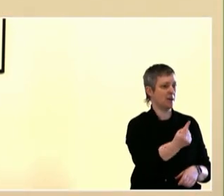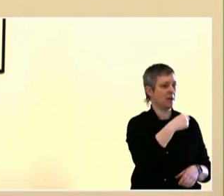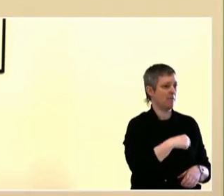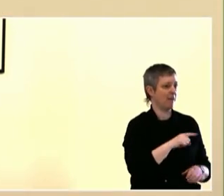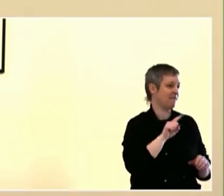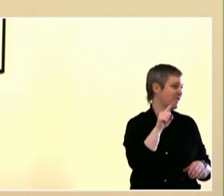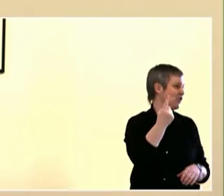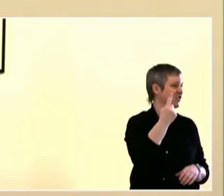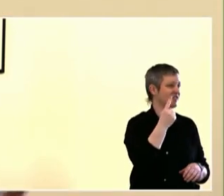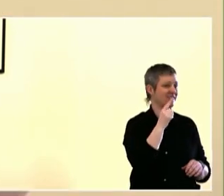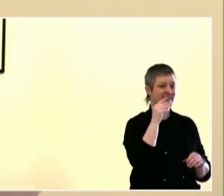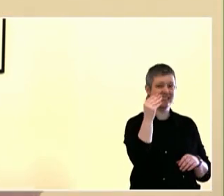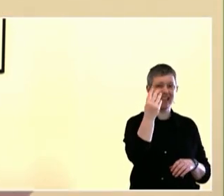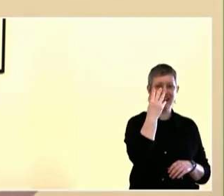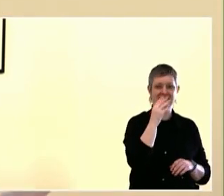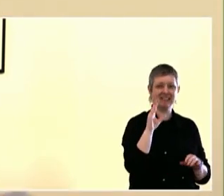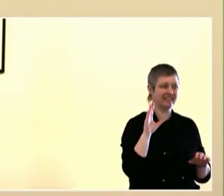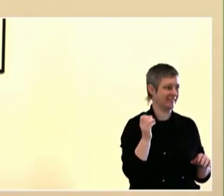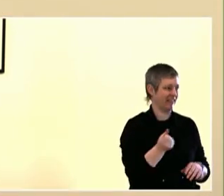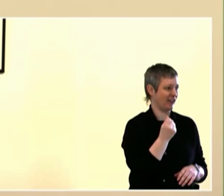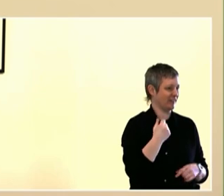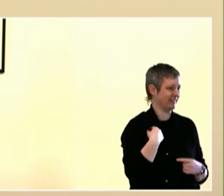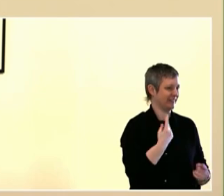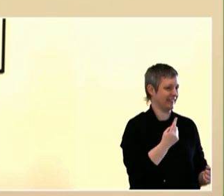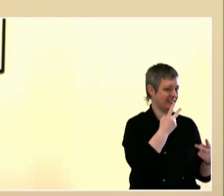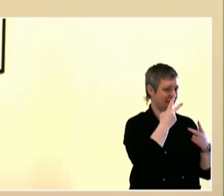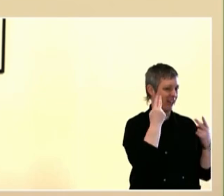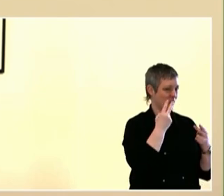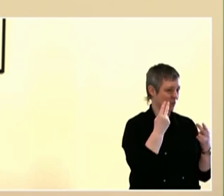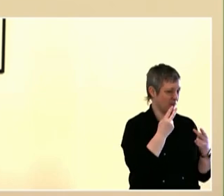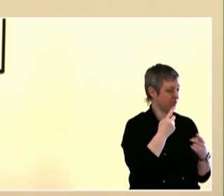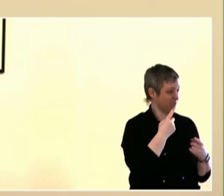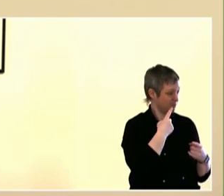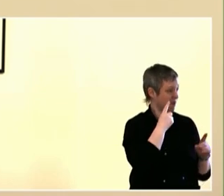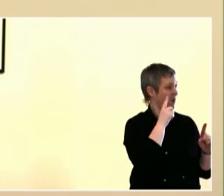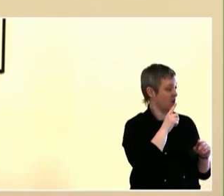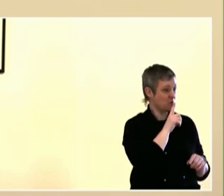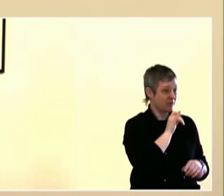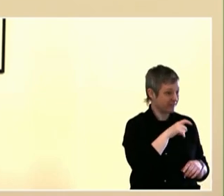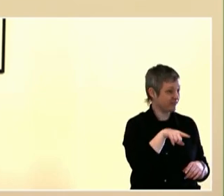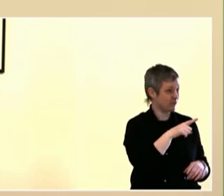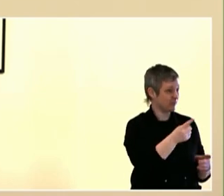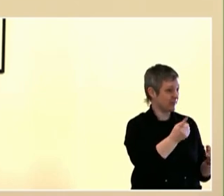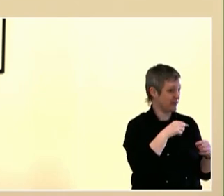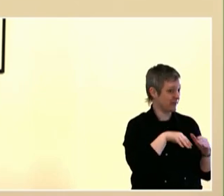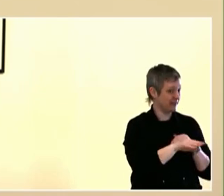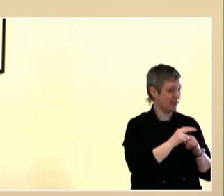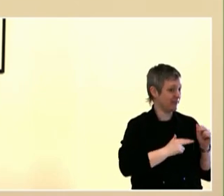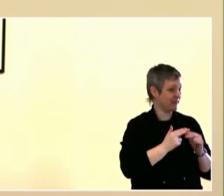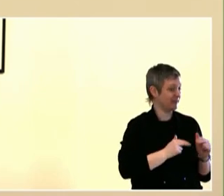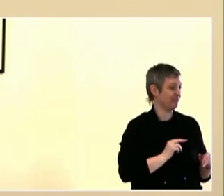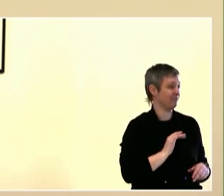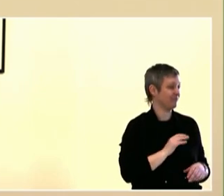Am I going to have to do the Commissioner Ryan applause? Can you hear my voice, clap one time.